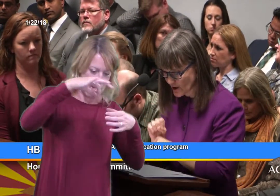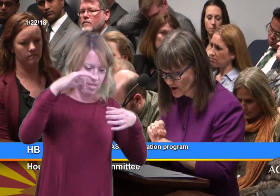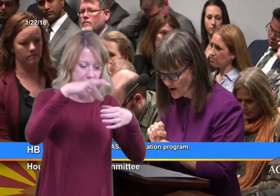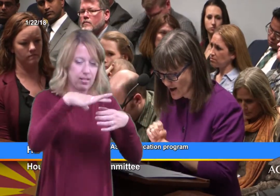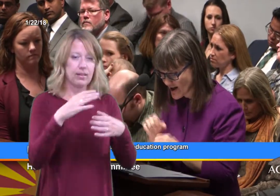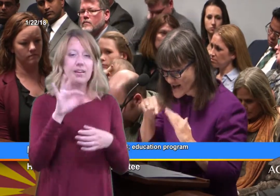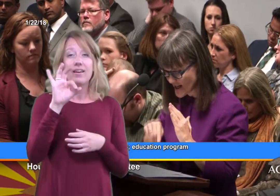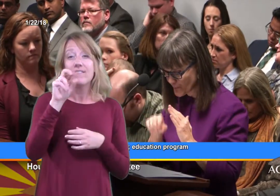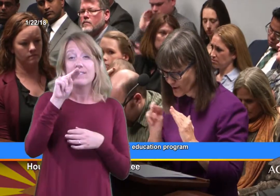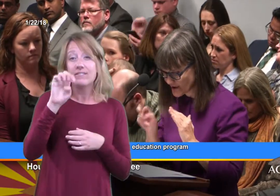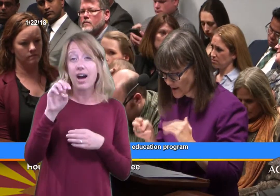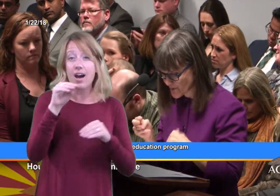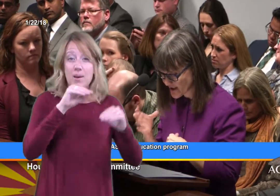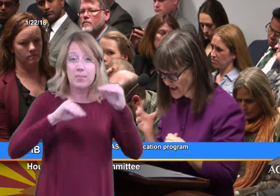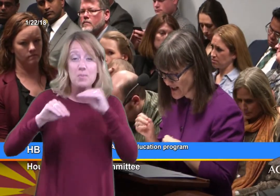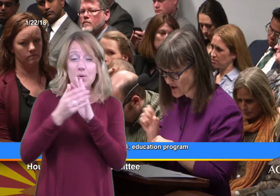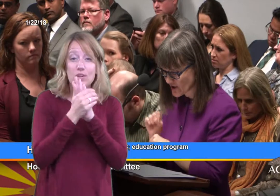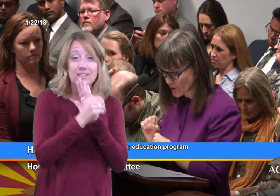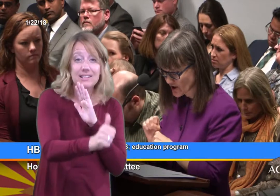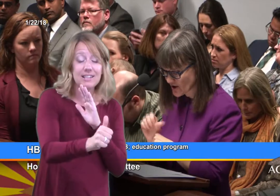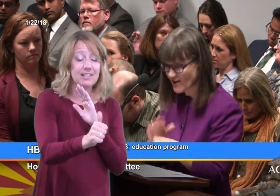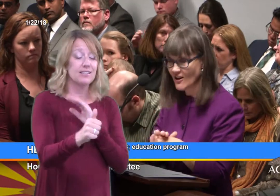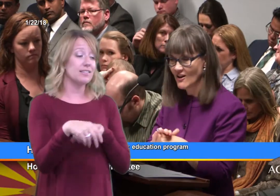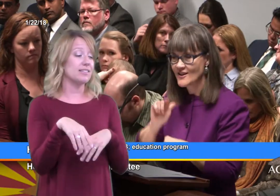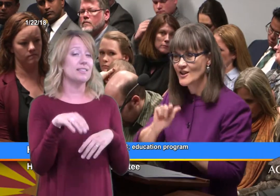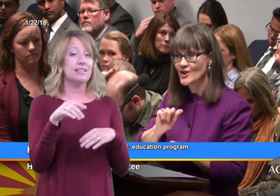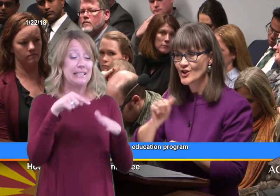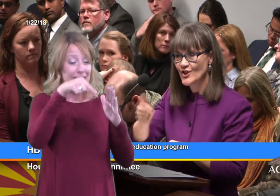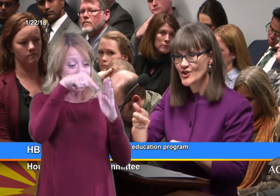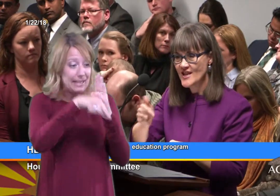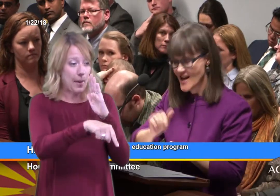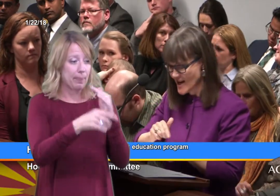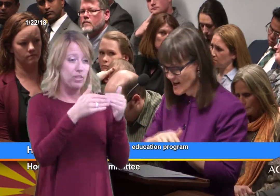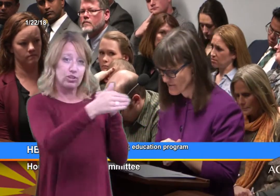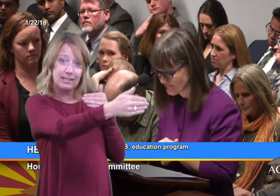She worked on depth perception, and she worked on turn-taking.